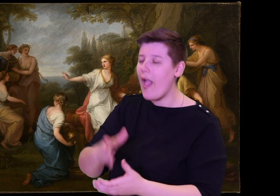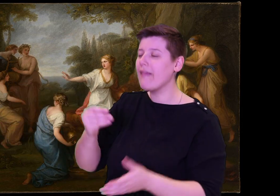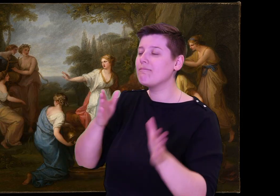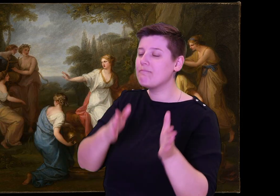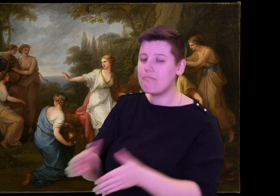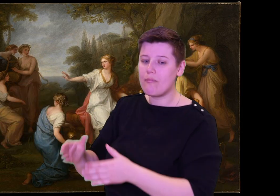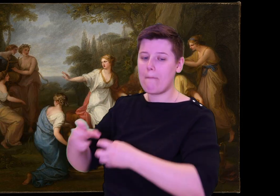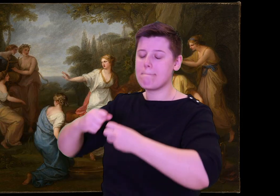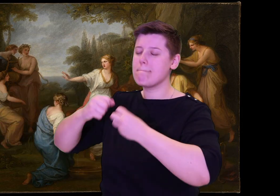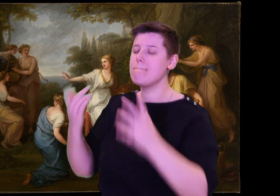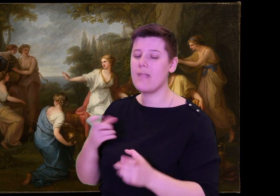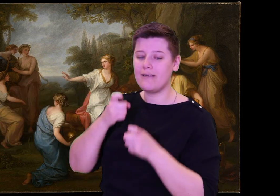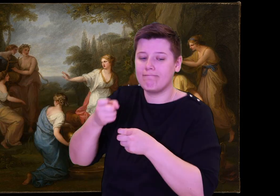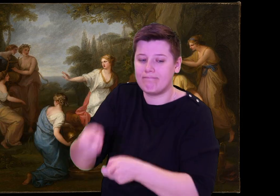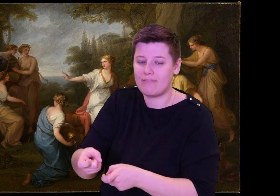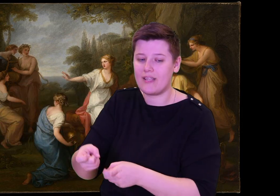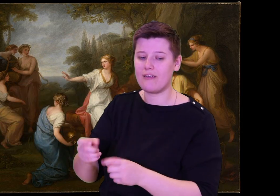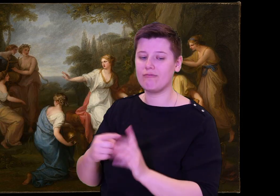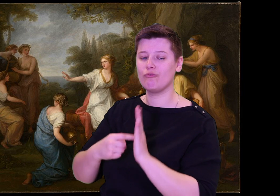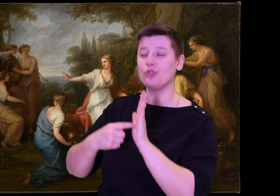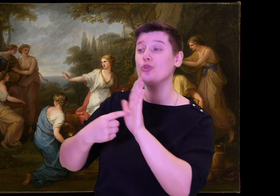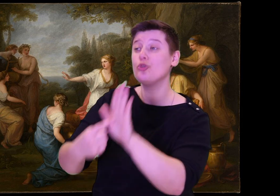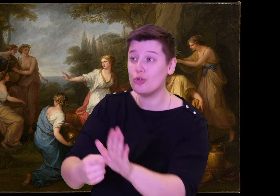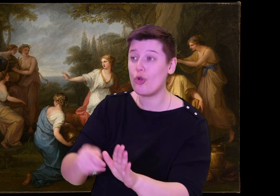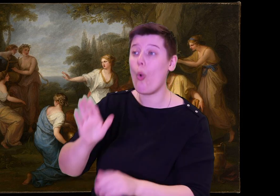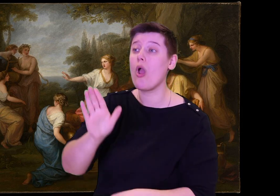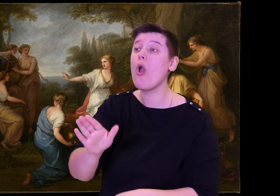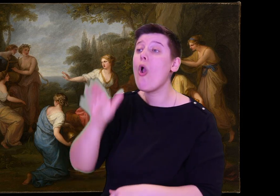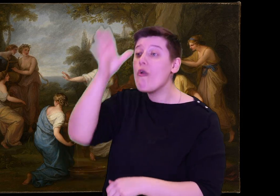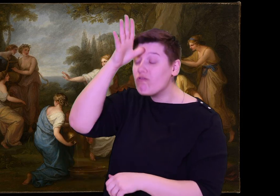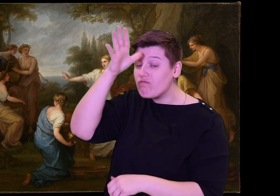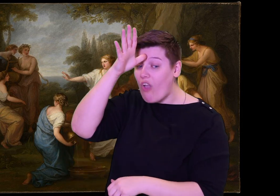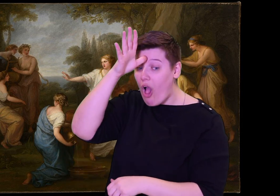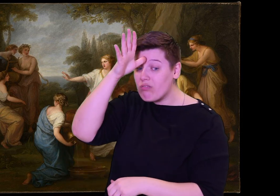own homes!' As for your mother,